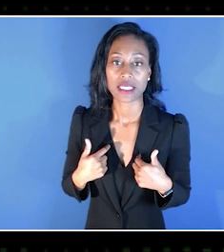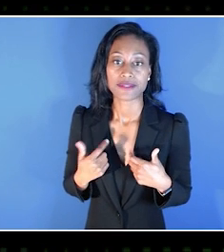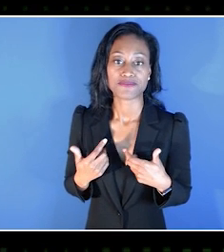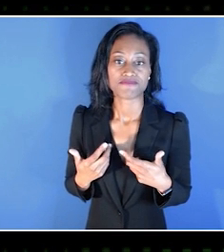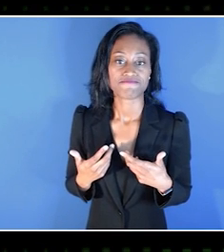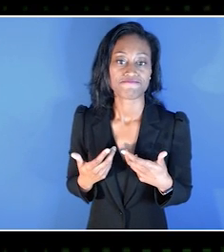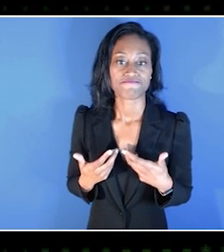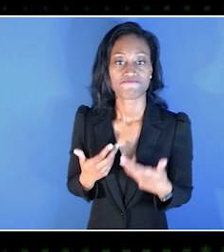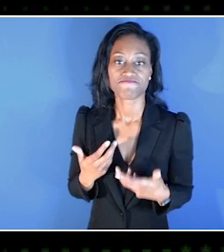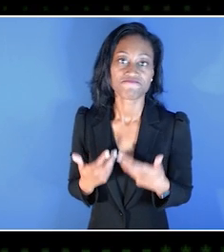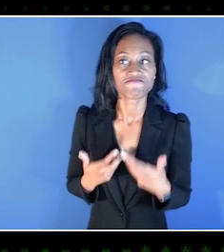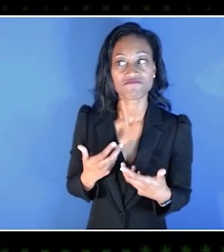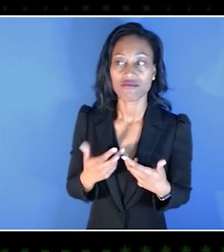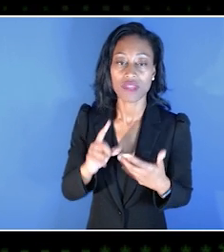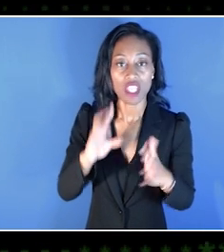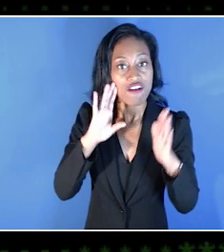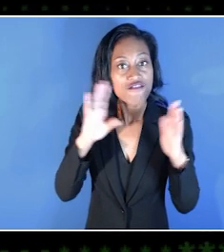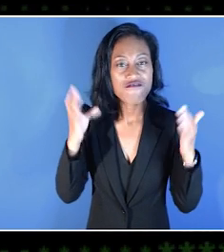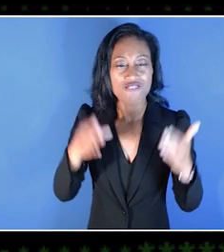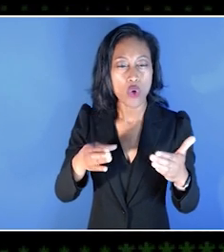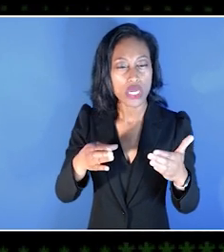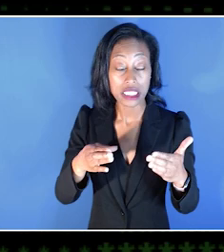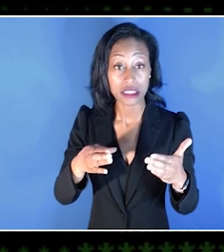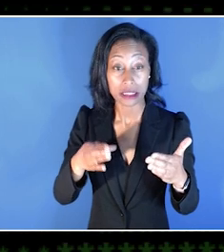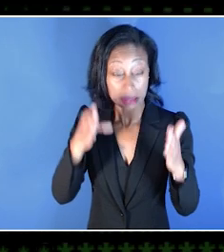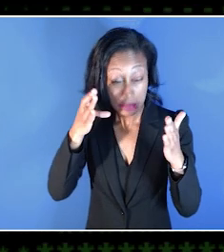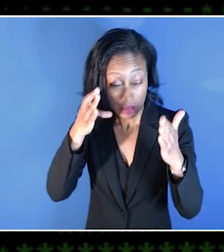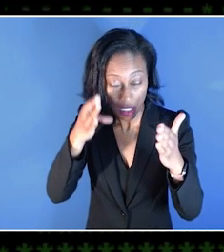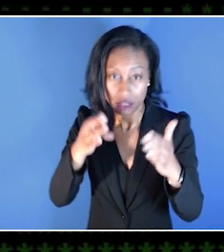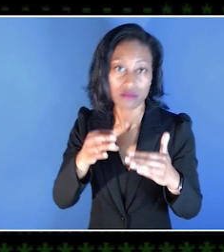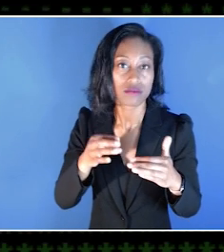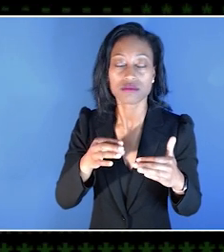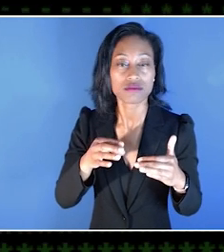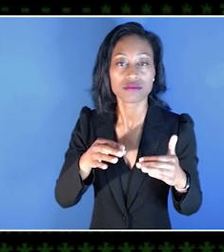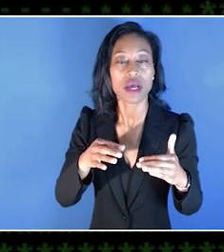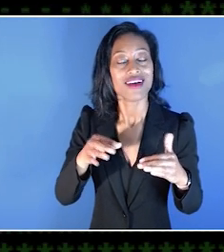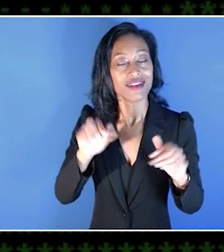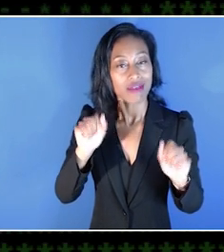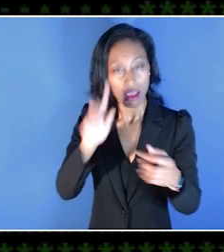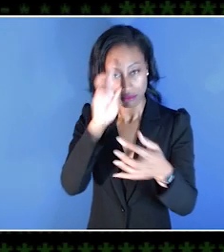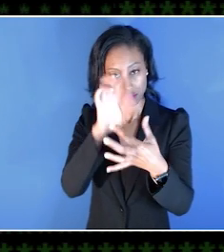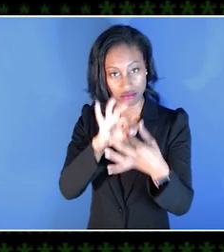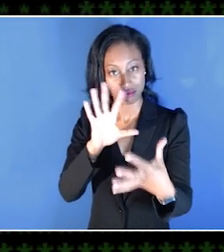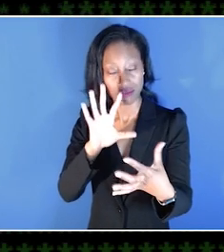to have to focus as much. There was a lot of different games that clicked better with her.